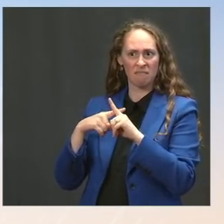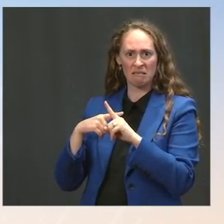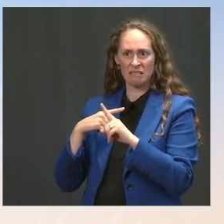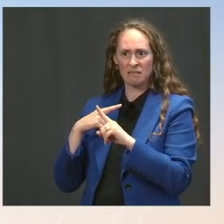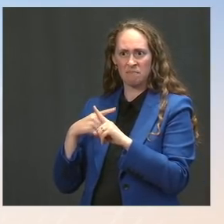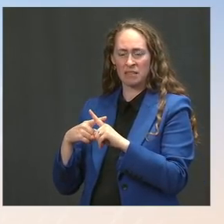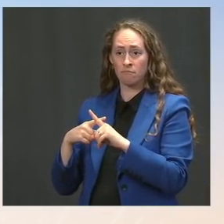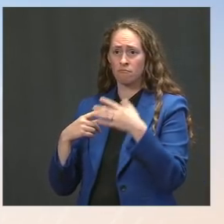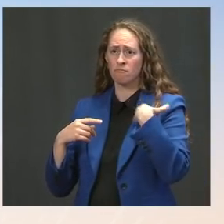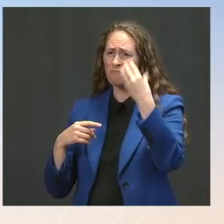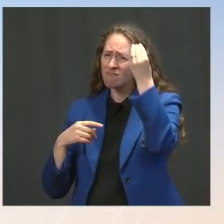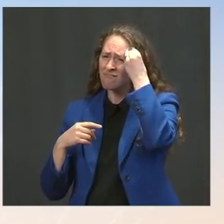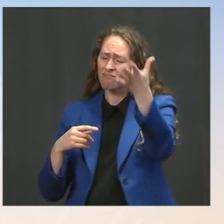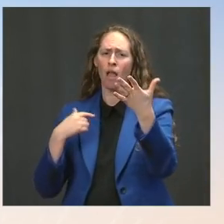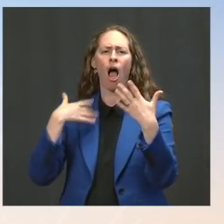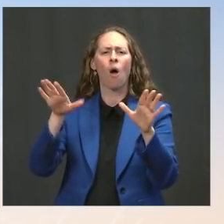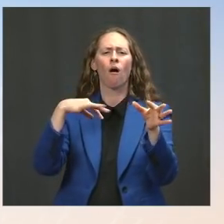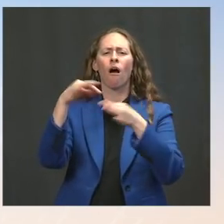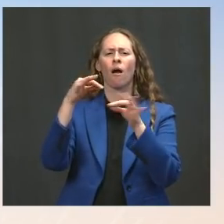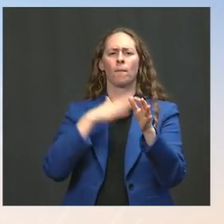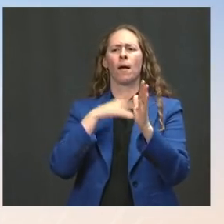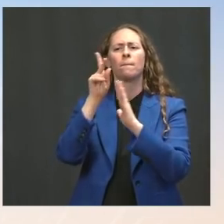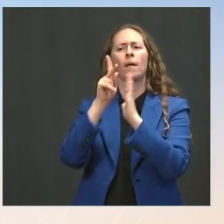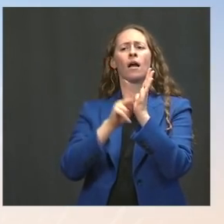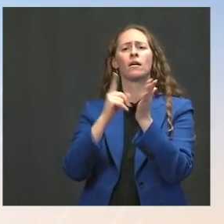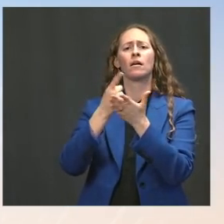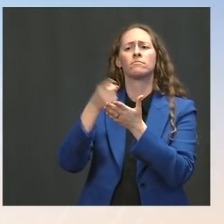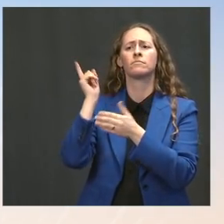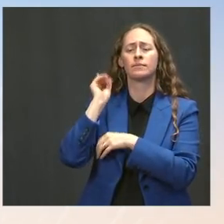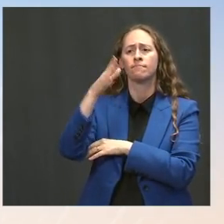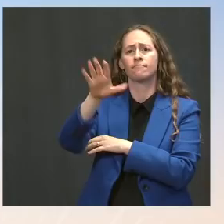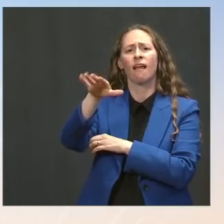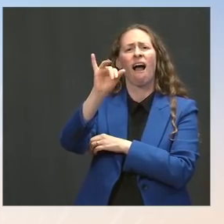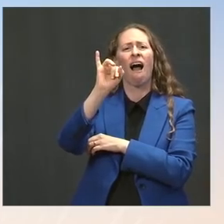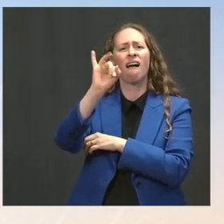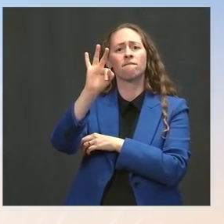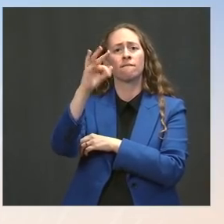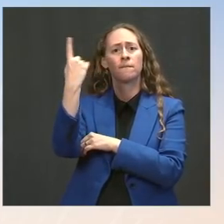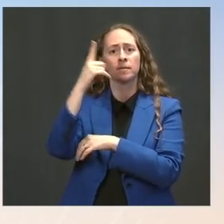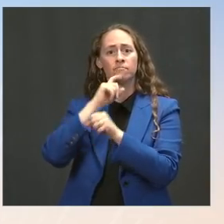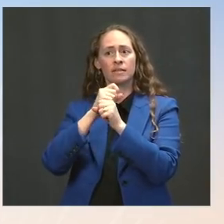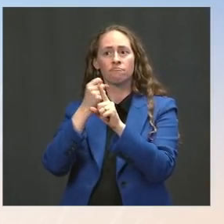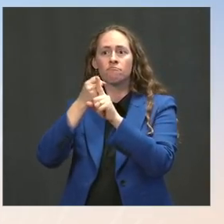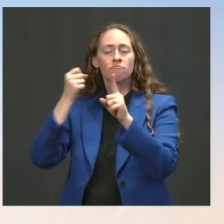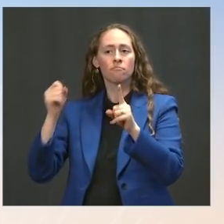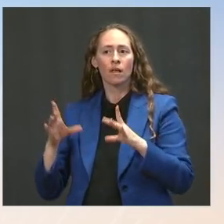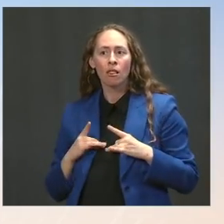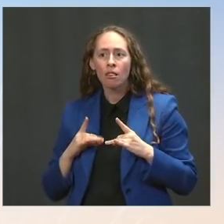is that if there's an individual who is -- has close proximity to any of the four principles,